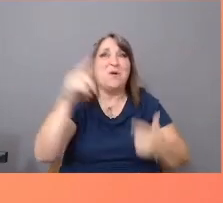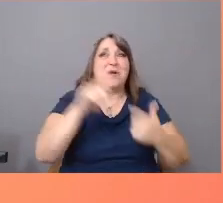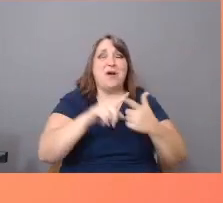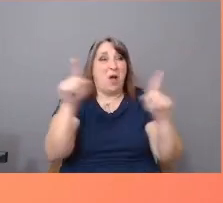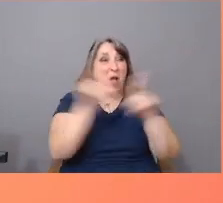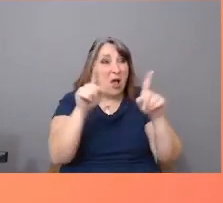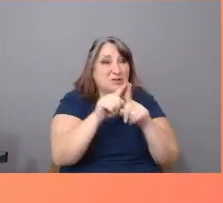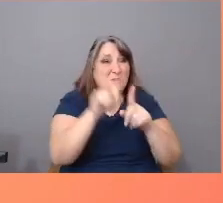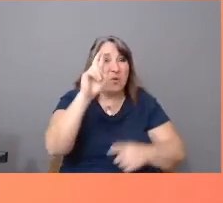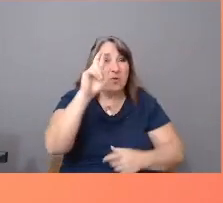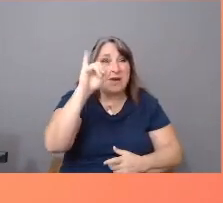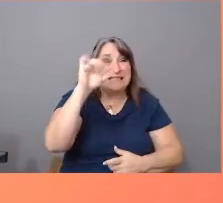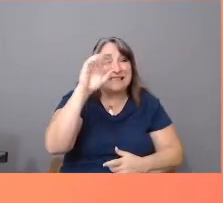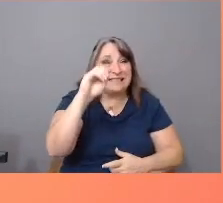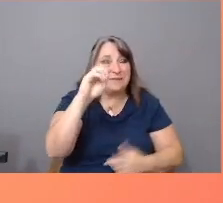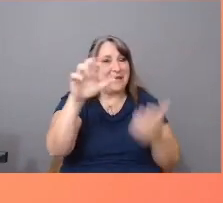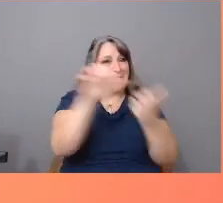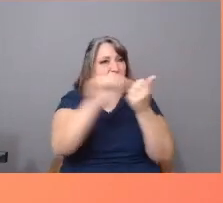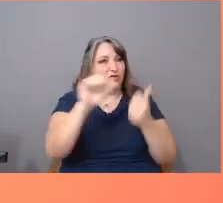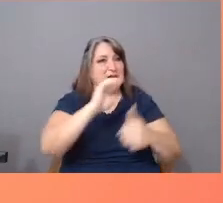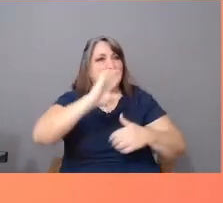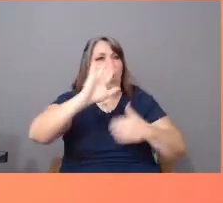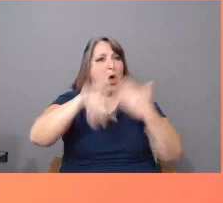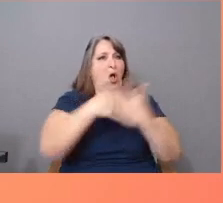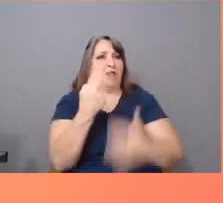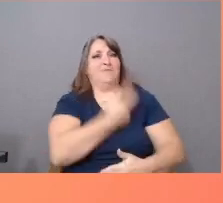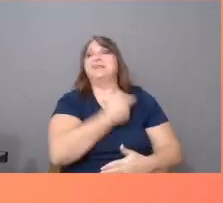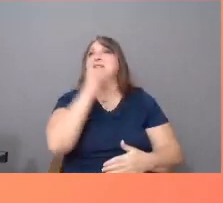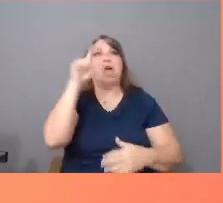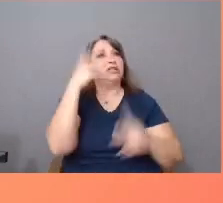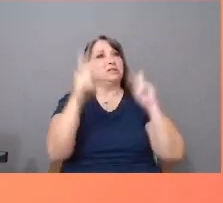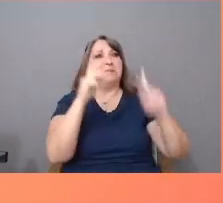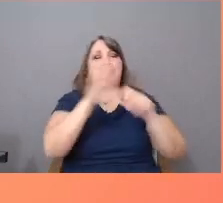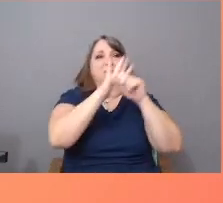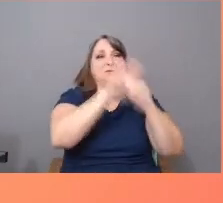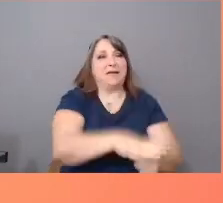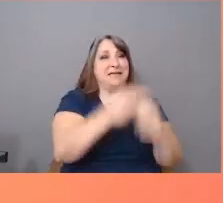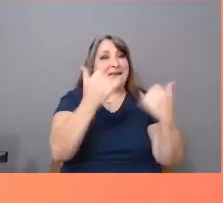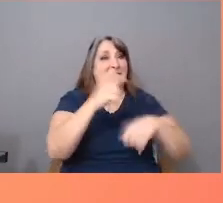not just those who are oppressed. It's time for us to dream a new world.